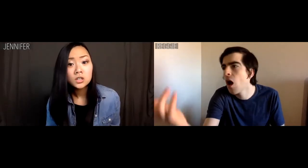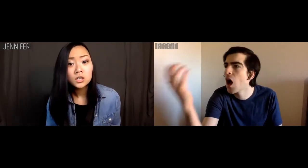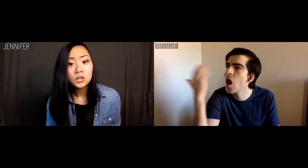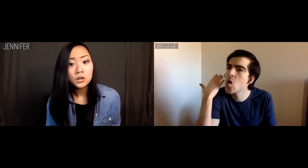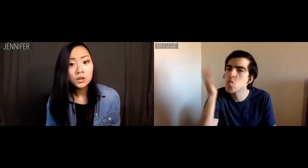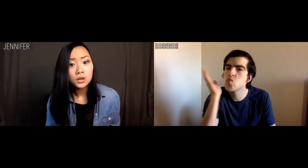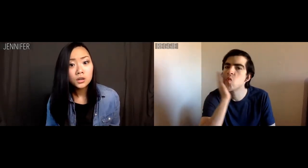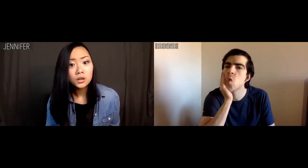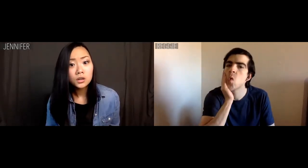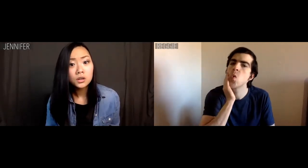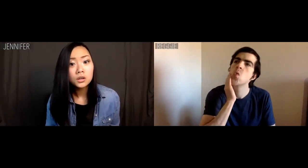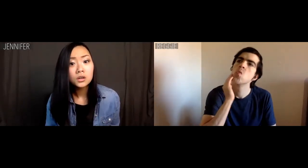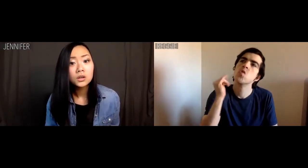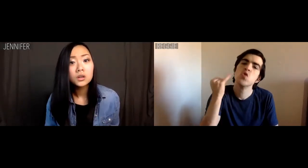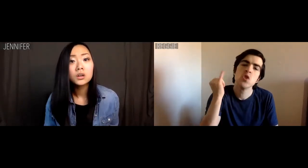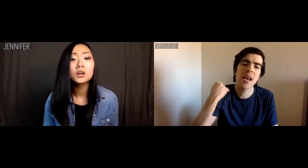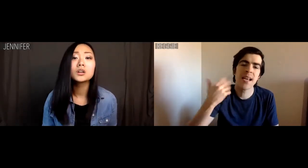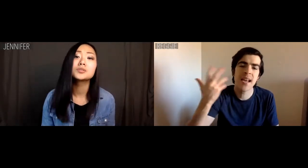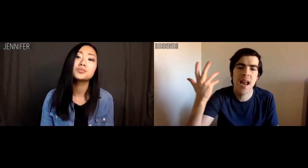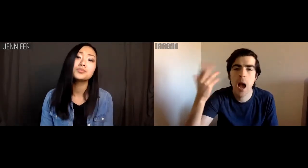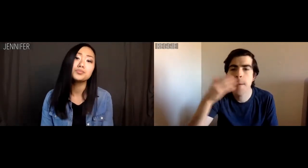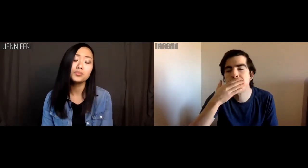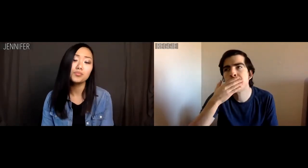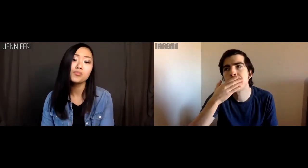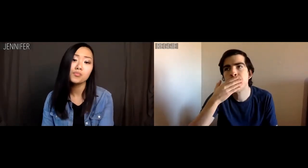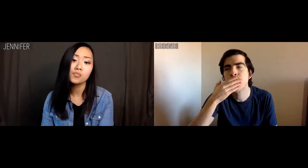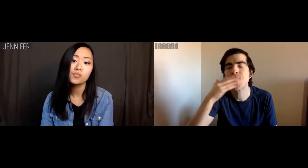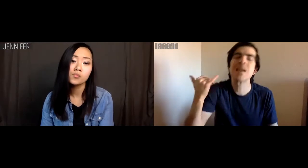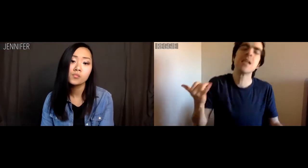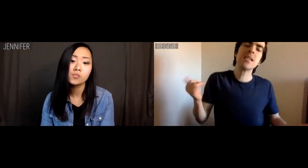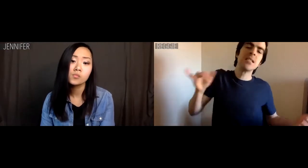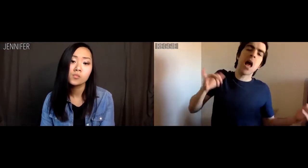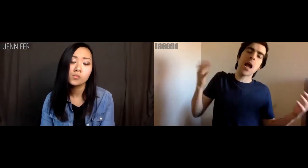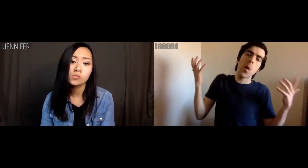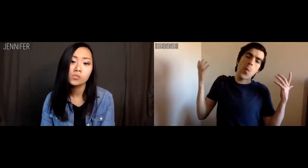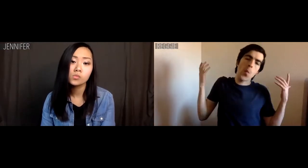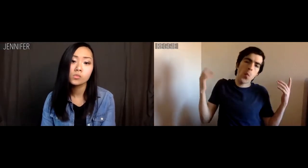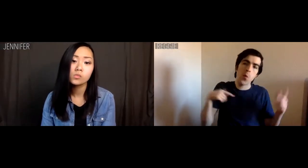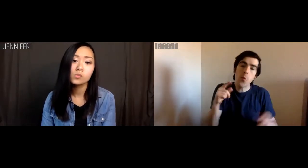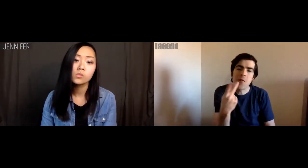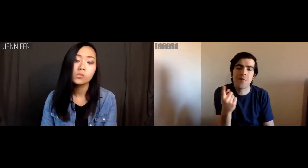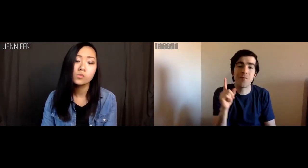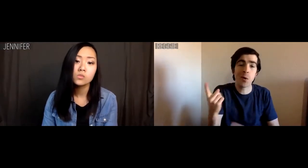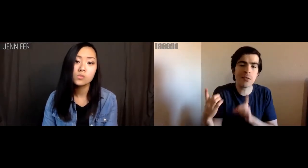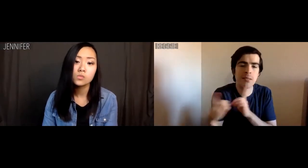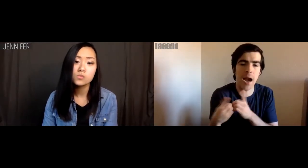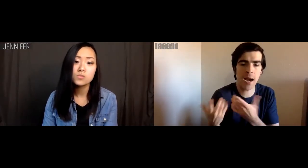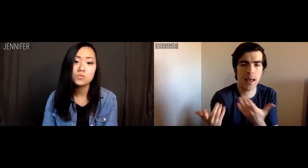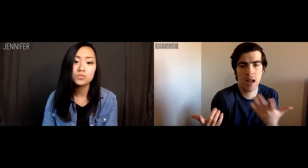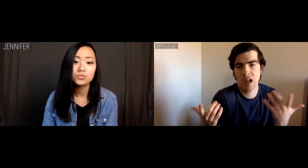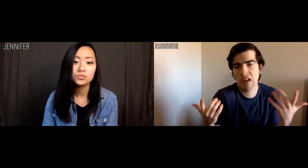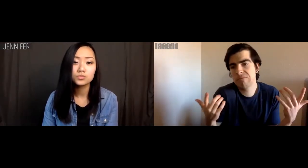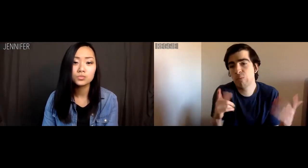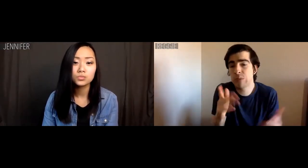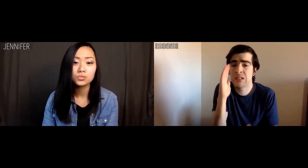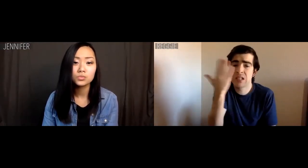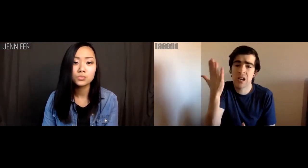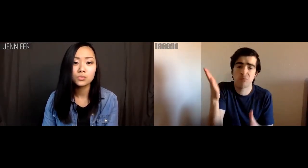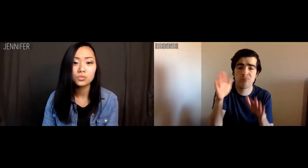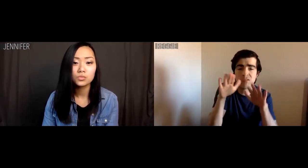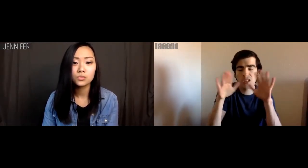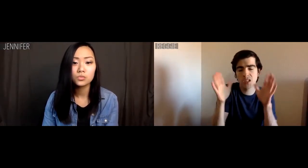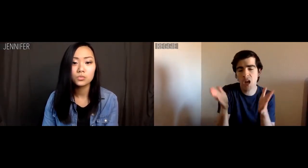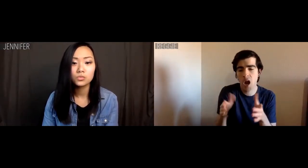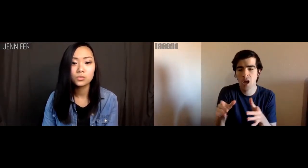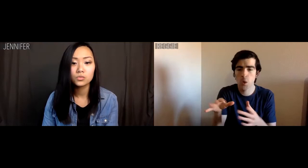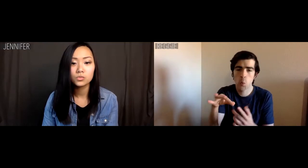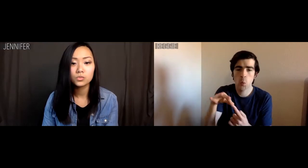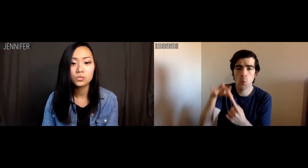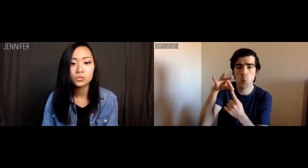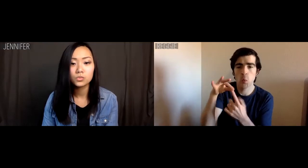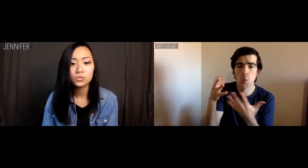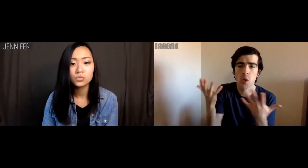Reggie: I dunno, Jenny ... It's like, when we first started dating, you seemed so exotic.